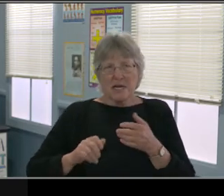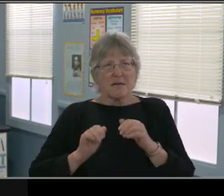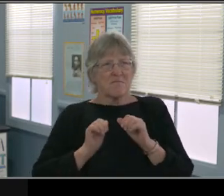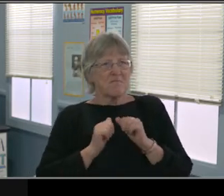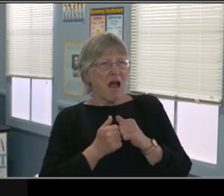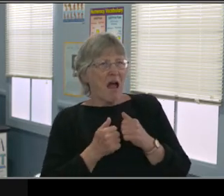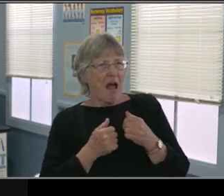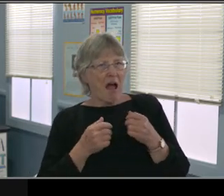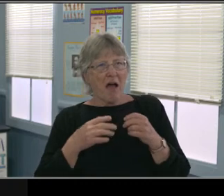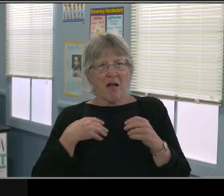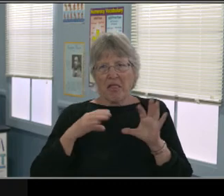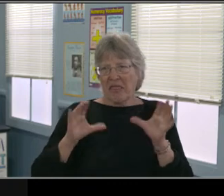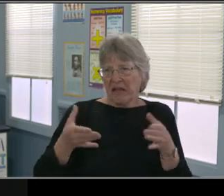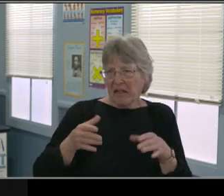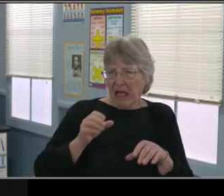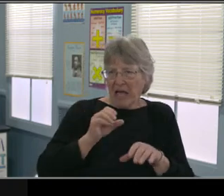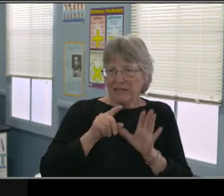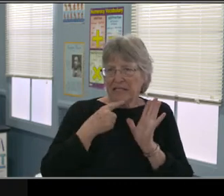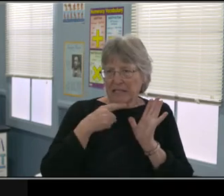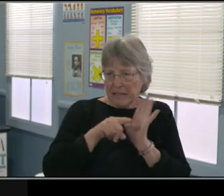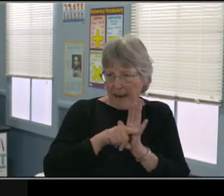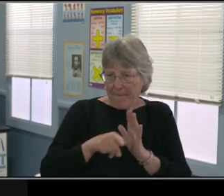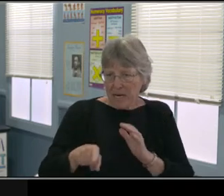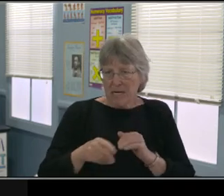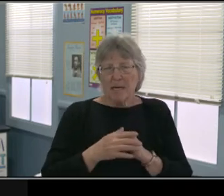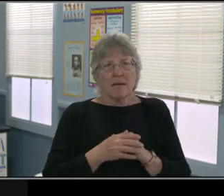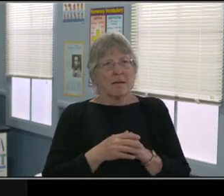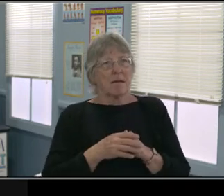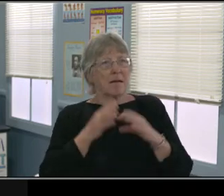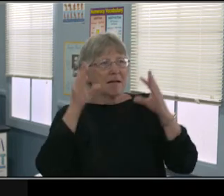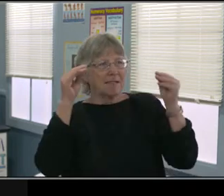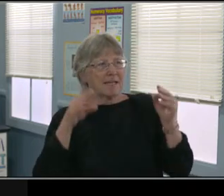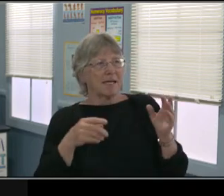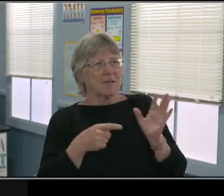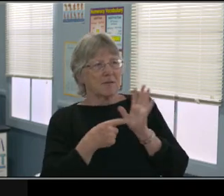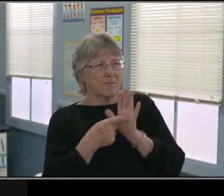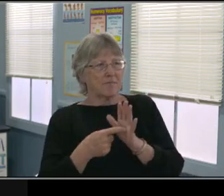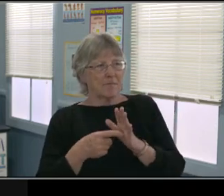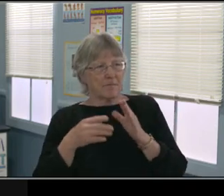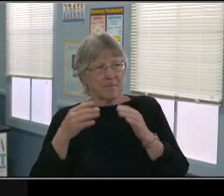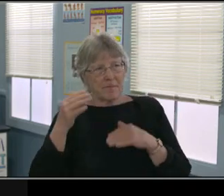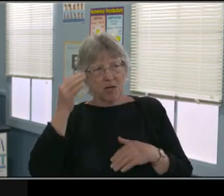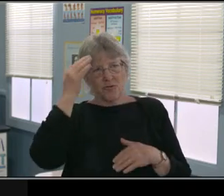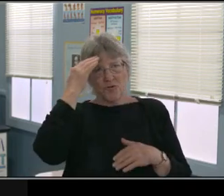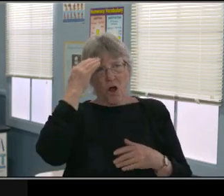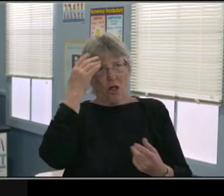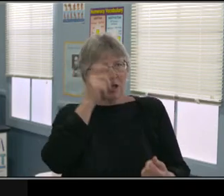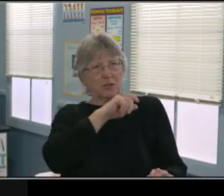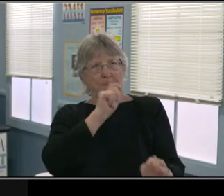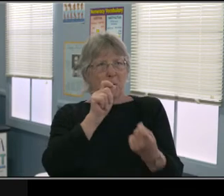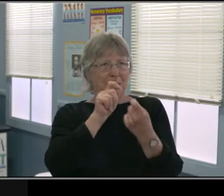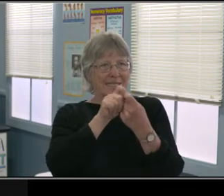Thank you, Mike. And I know that usually. I'm sorry. No, no, go ahead. I was gonna .